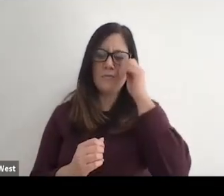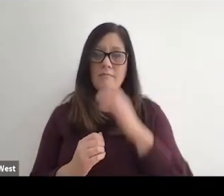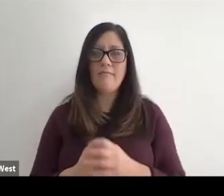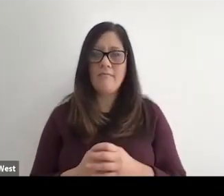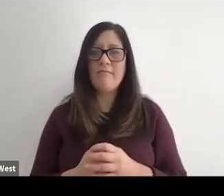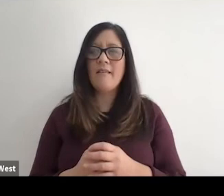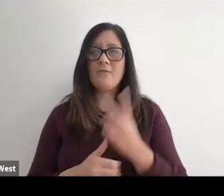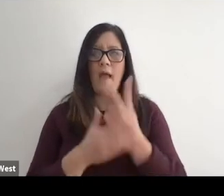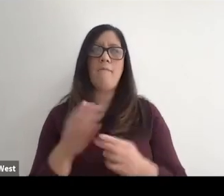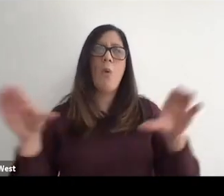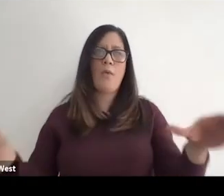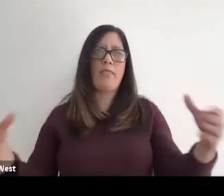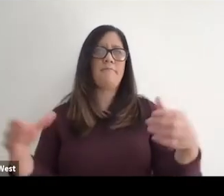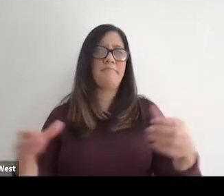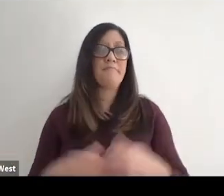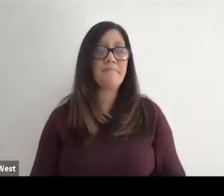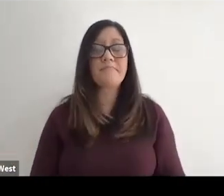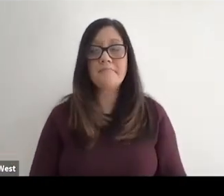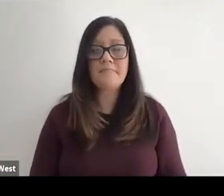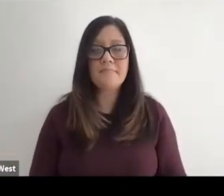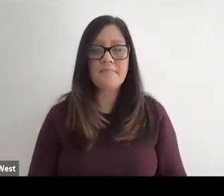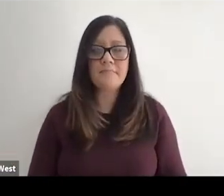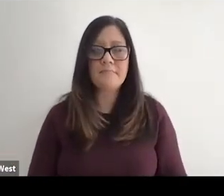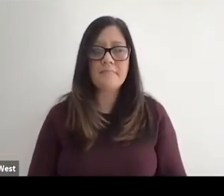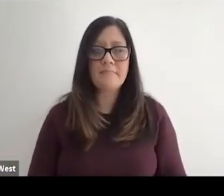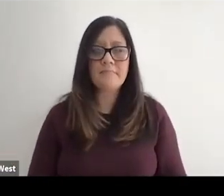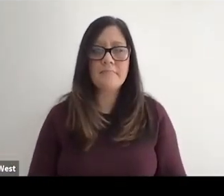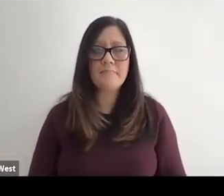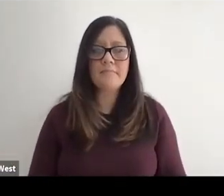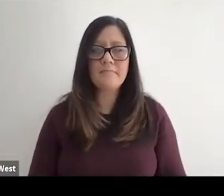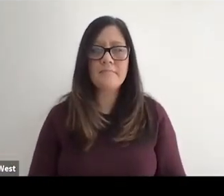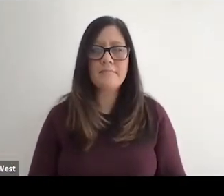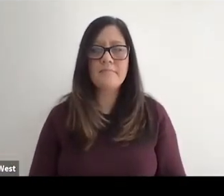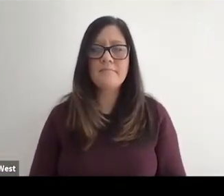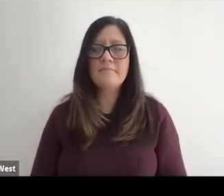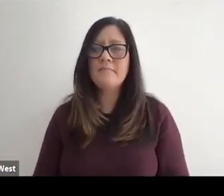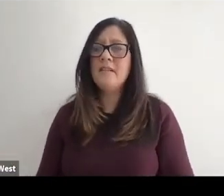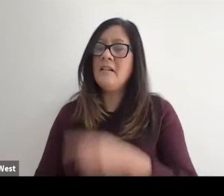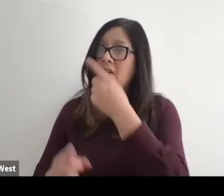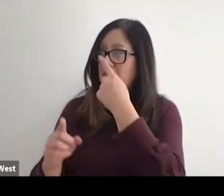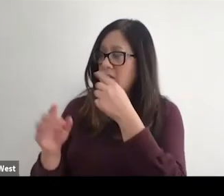then couple that with the disability specific adaptive sports programs. Can you please